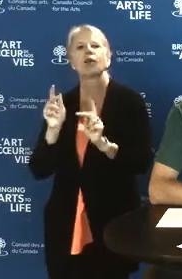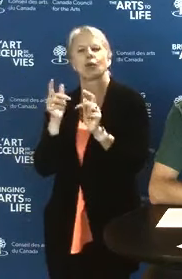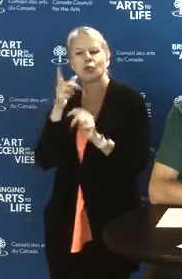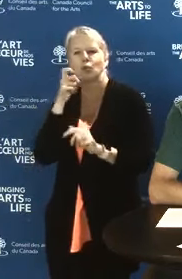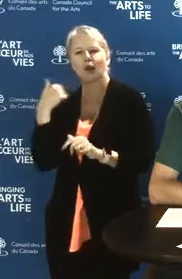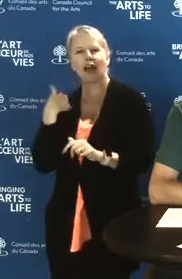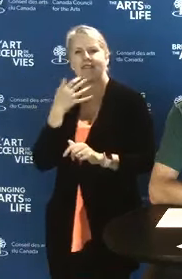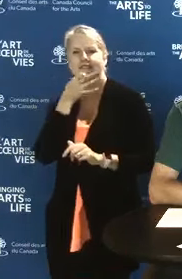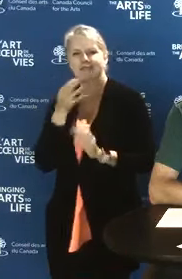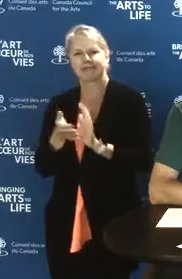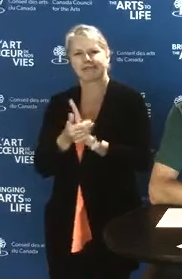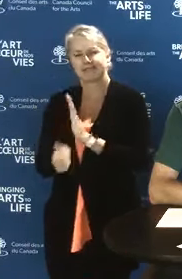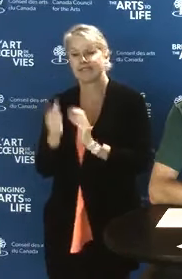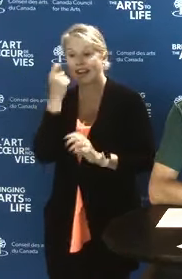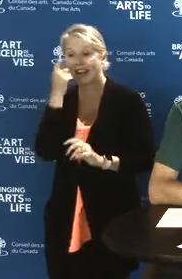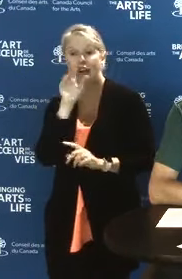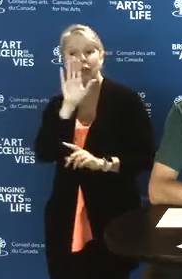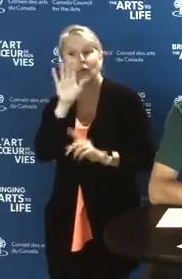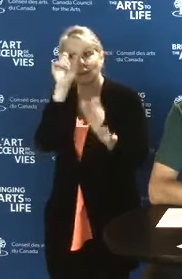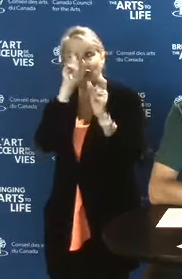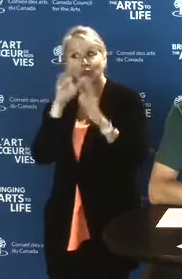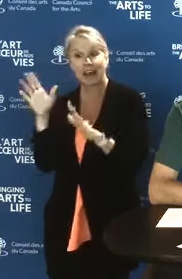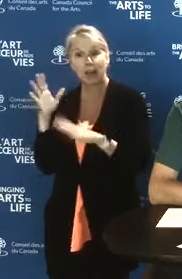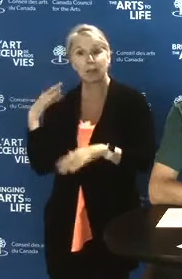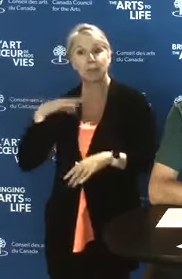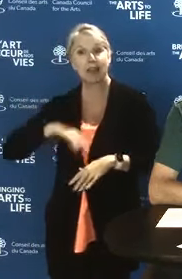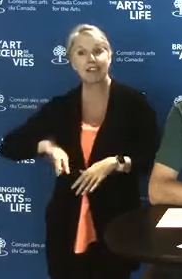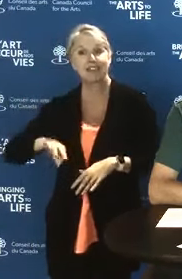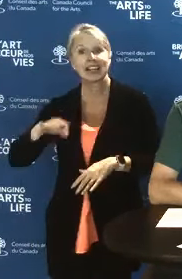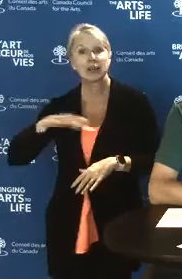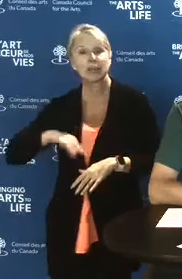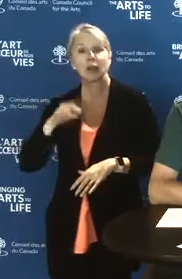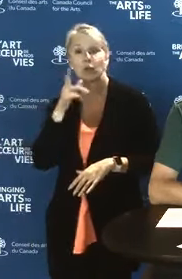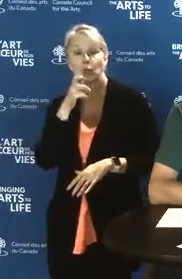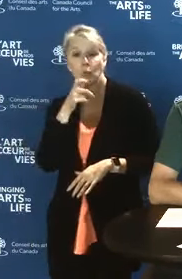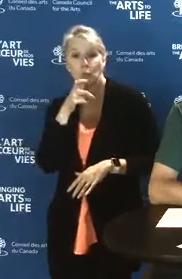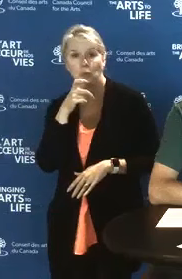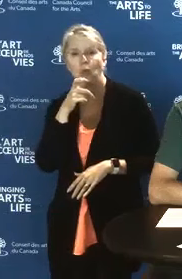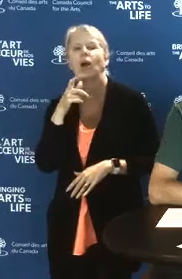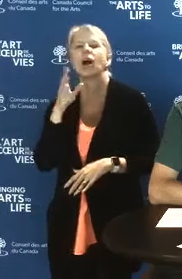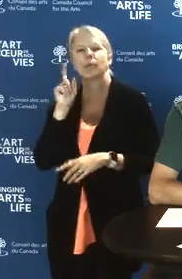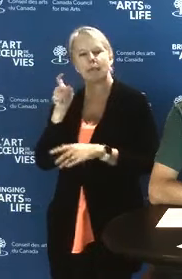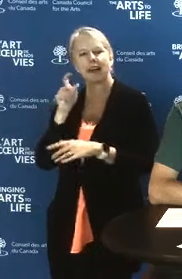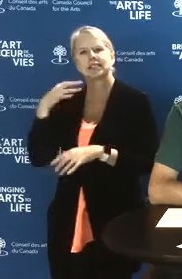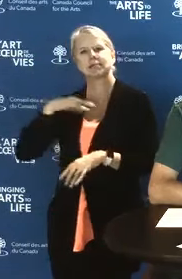Also, your strategy must benefit more than one person or organization,